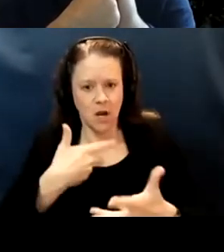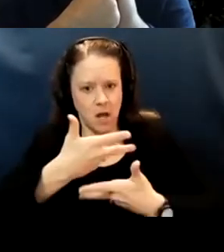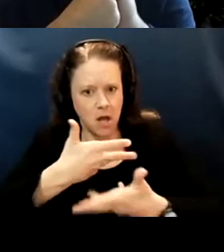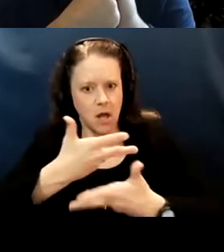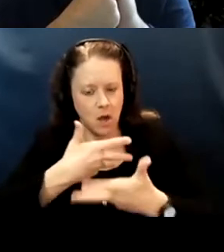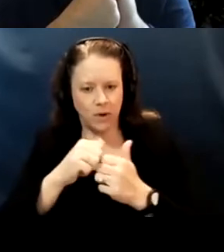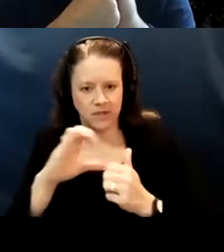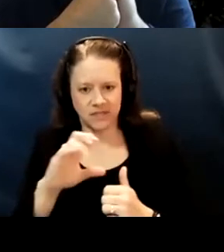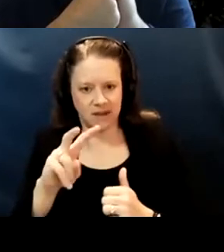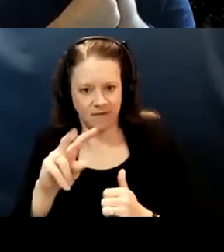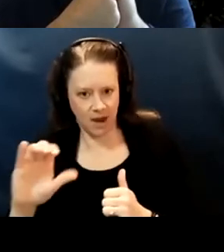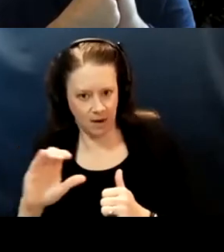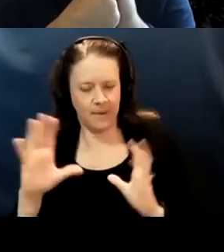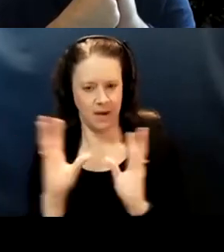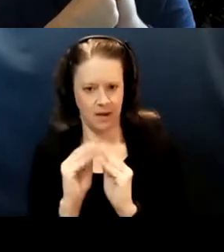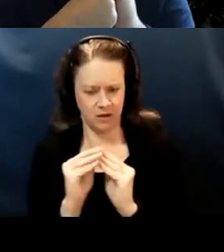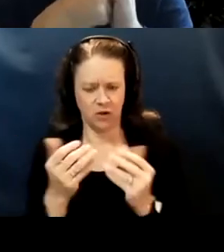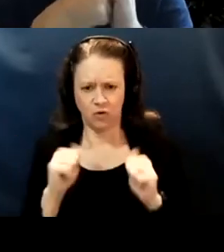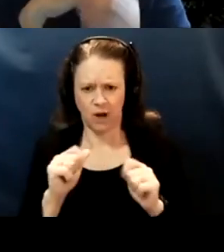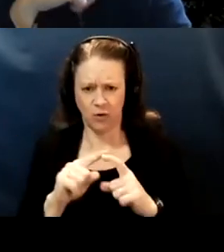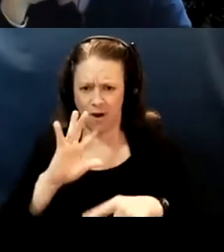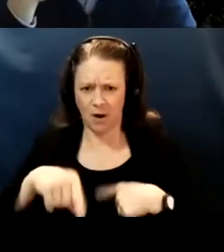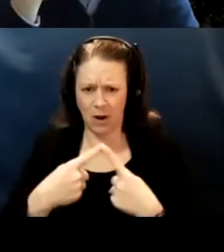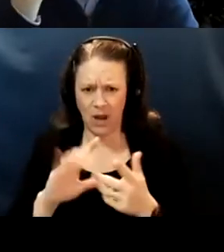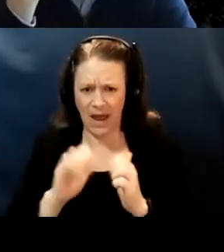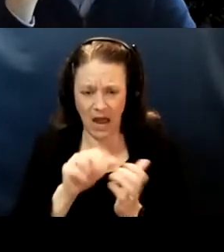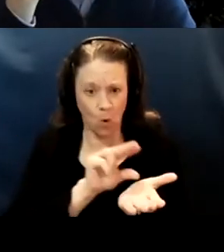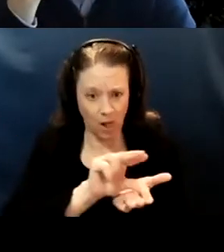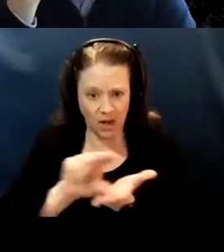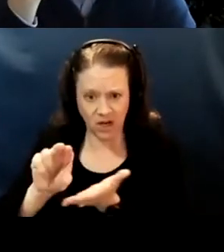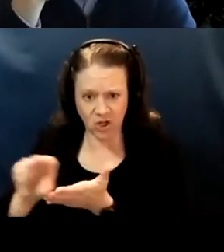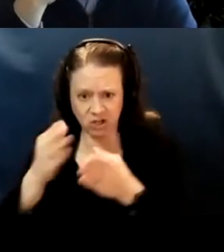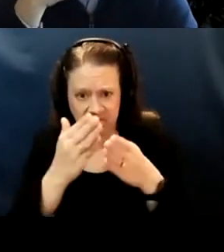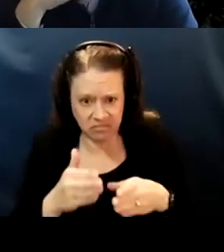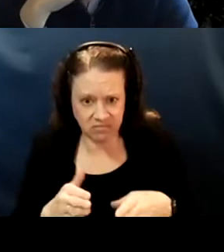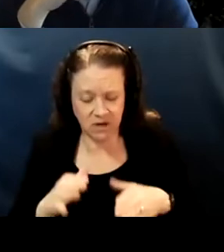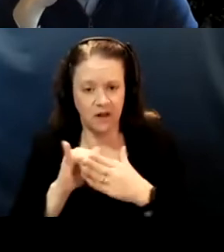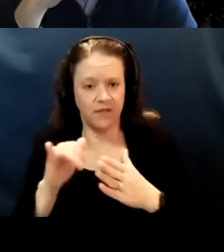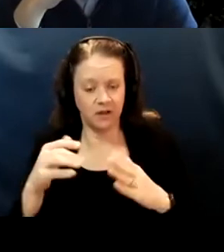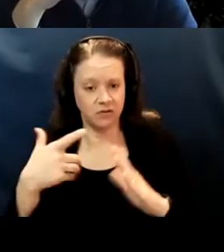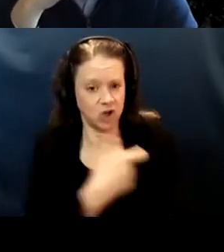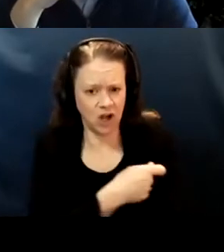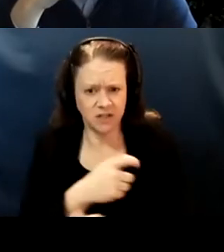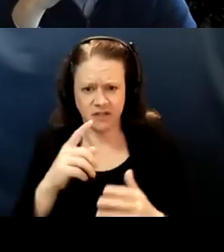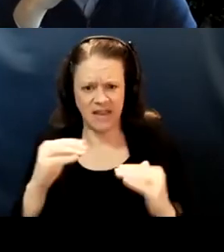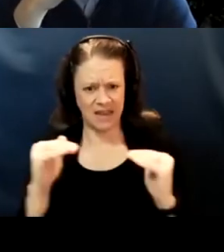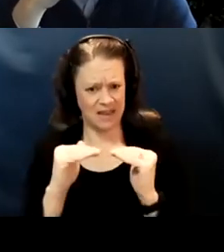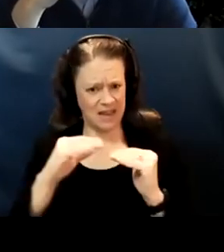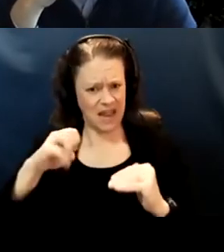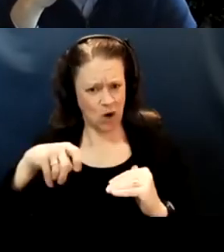Talking about how allocation should be given out. What equity really means. And the state,